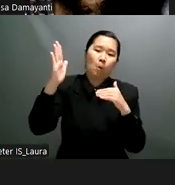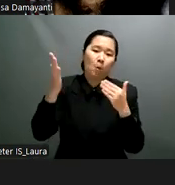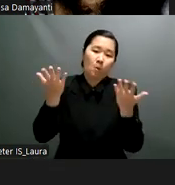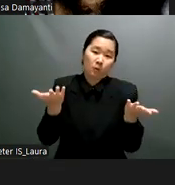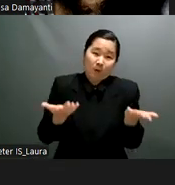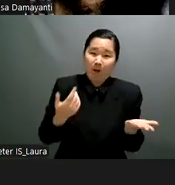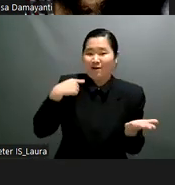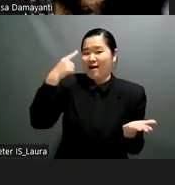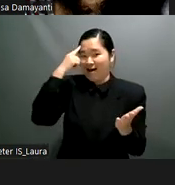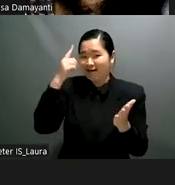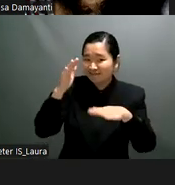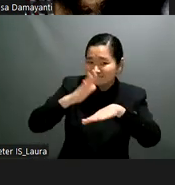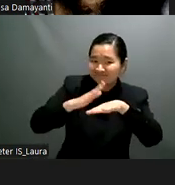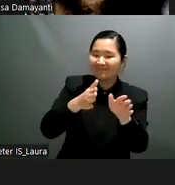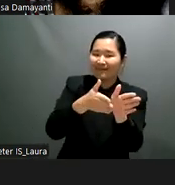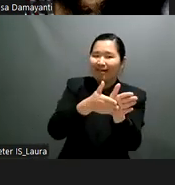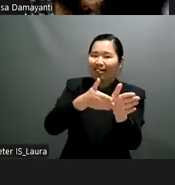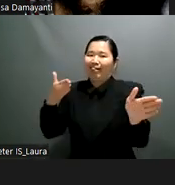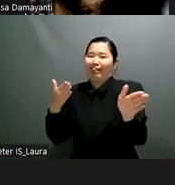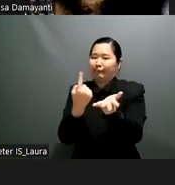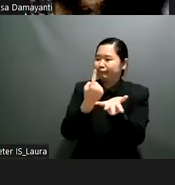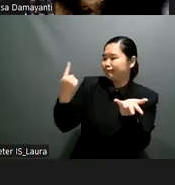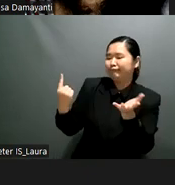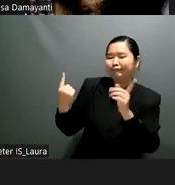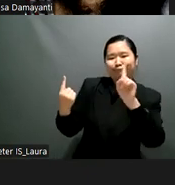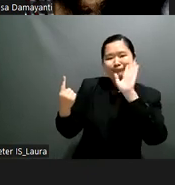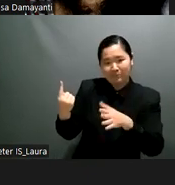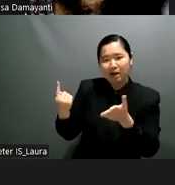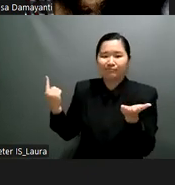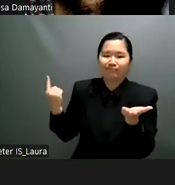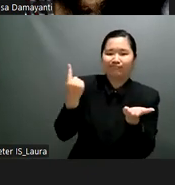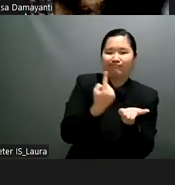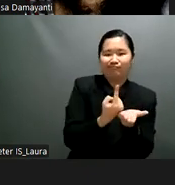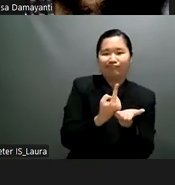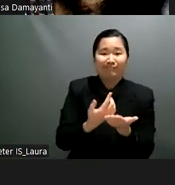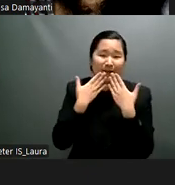you you really emphasize the critical link between education and inclusive education in